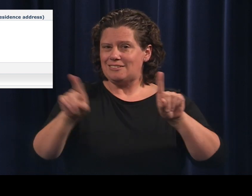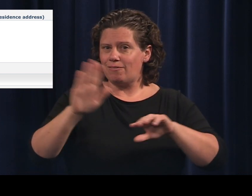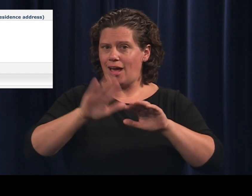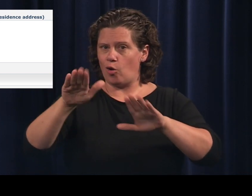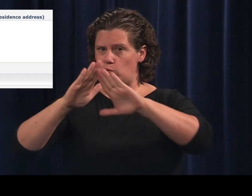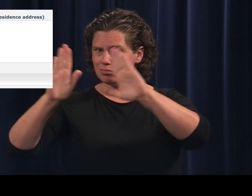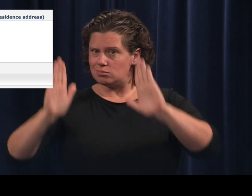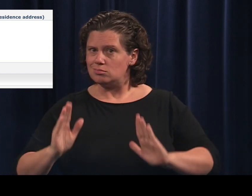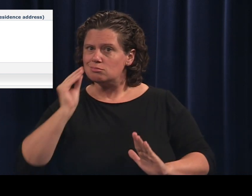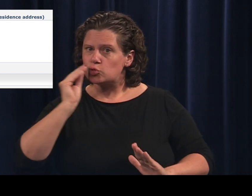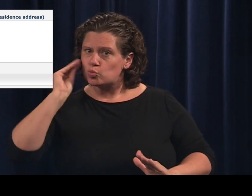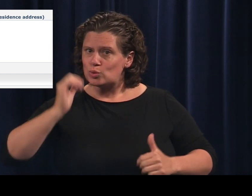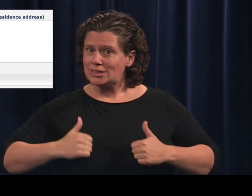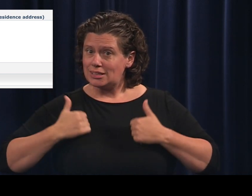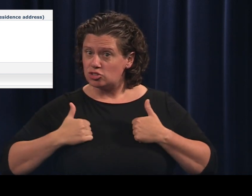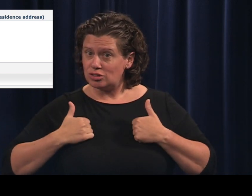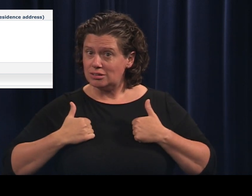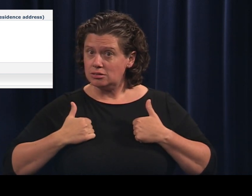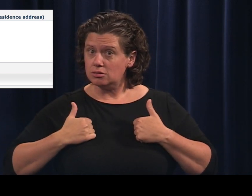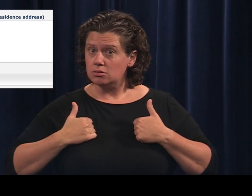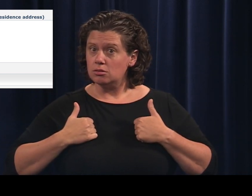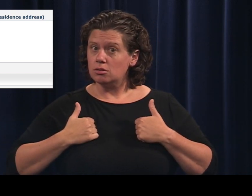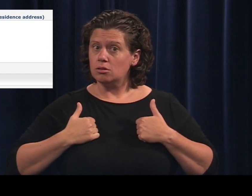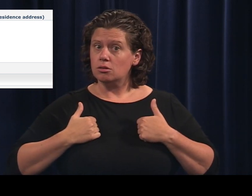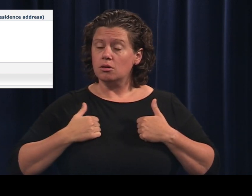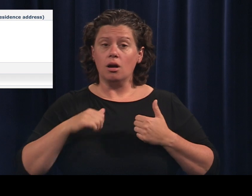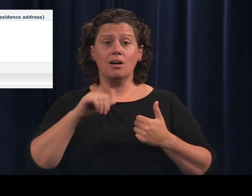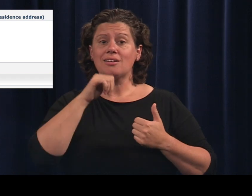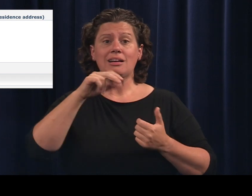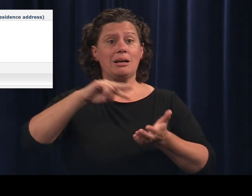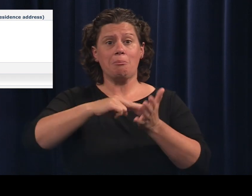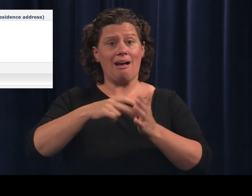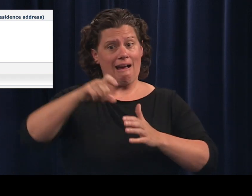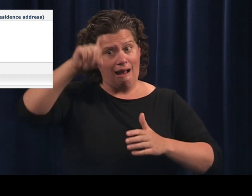This can be different than your residential address.